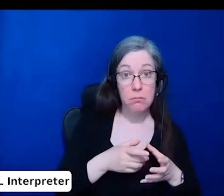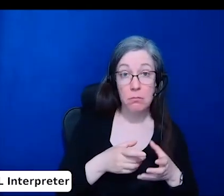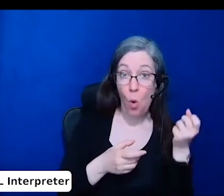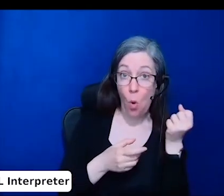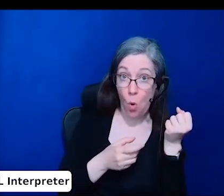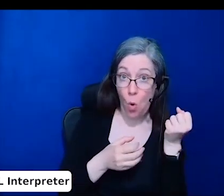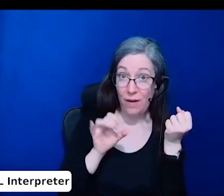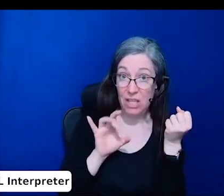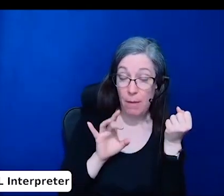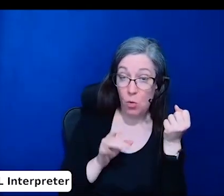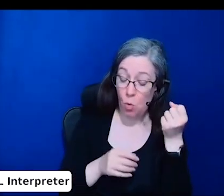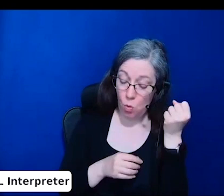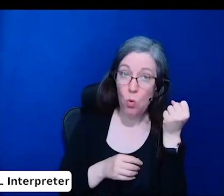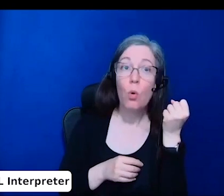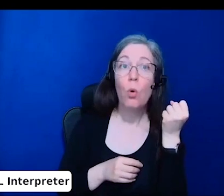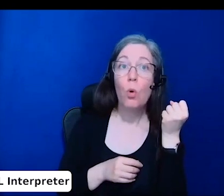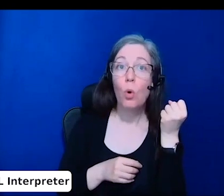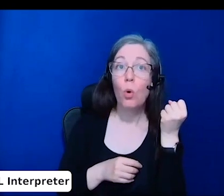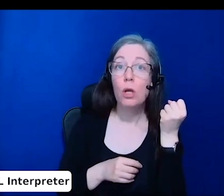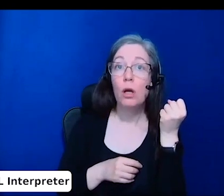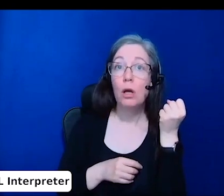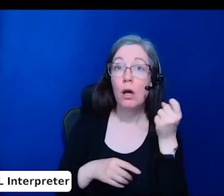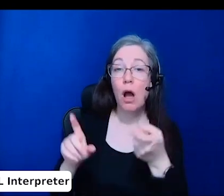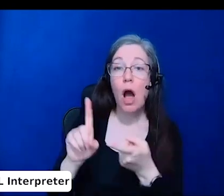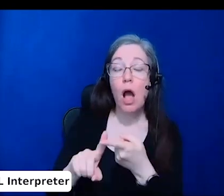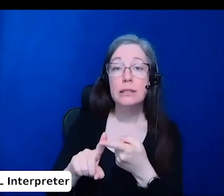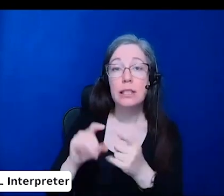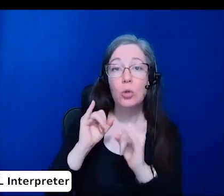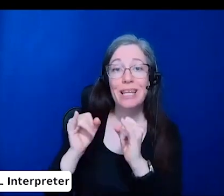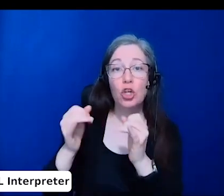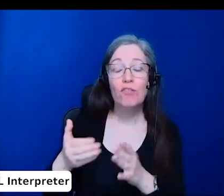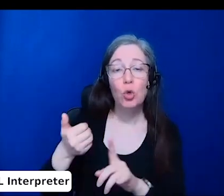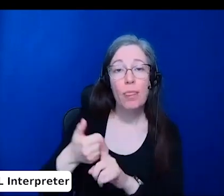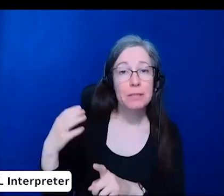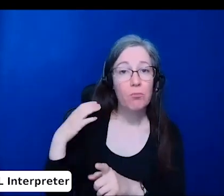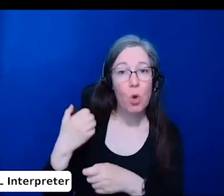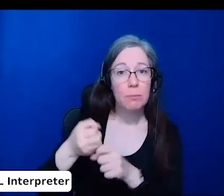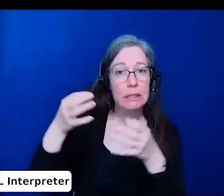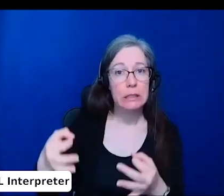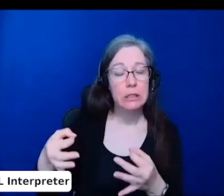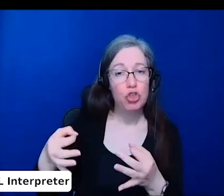from the interviewer until the interviewer makes a decision to ensure that the feedback does not affect